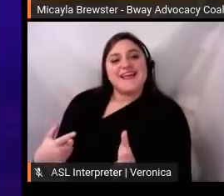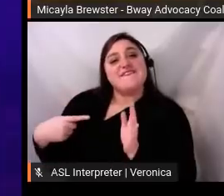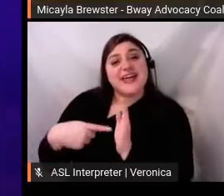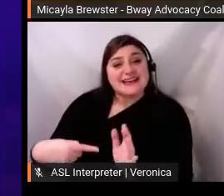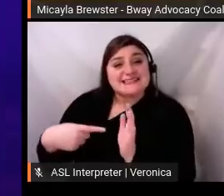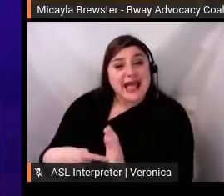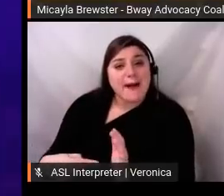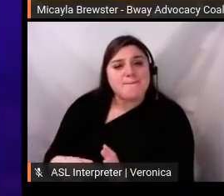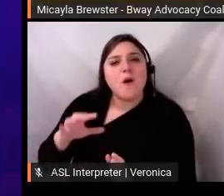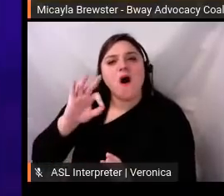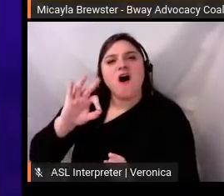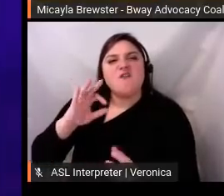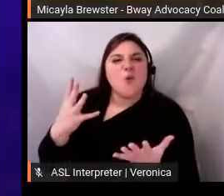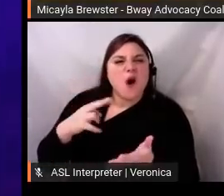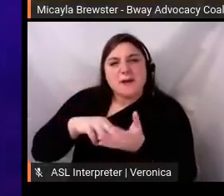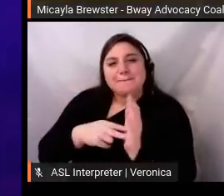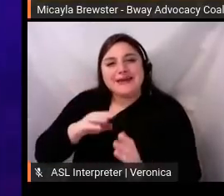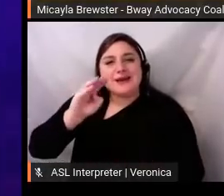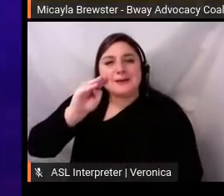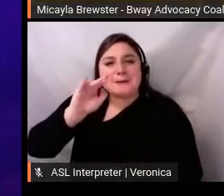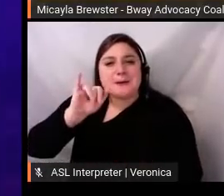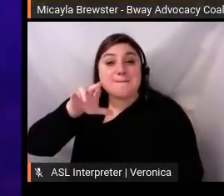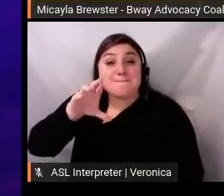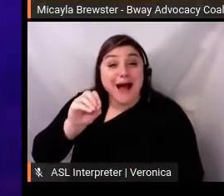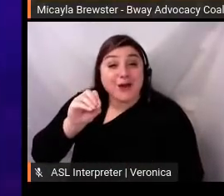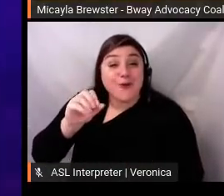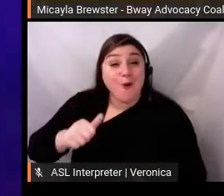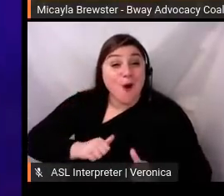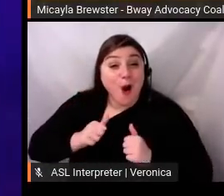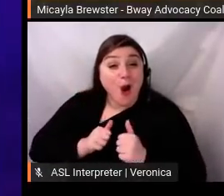micro aggressions and racist interactions that people have had in